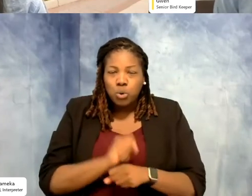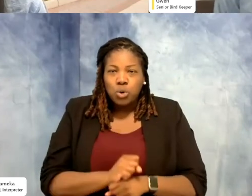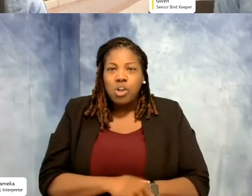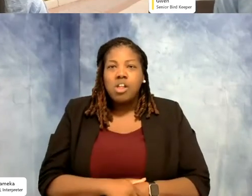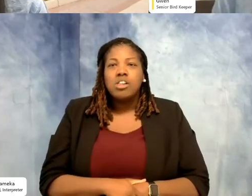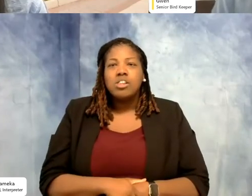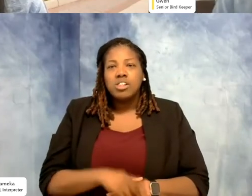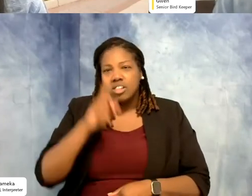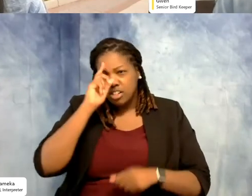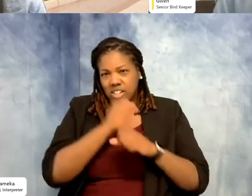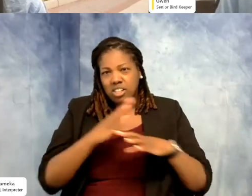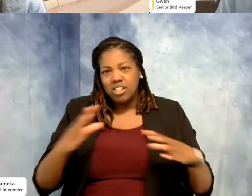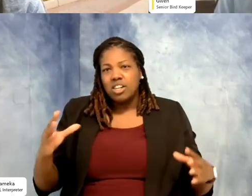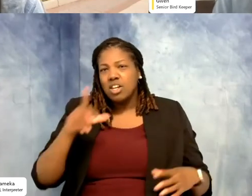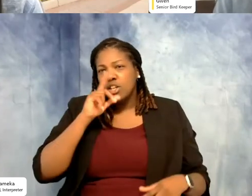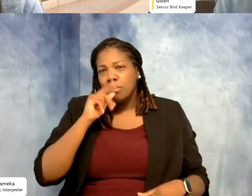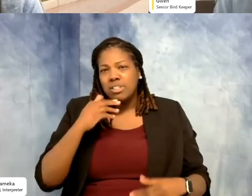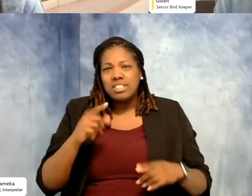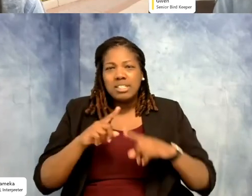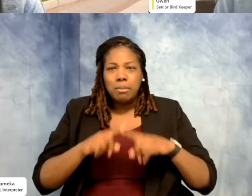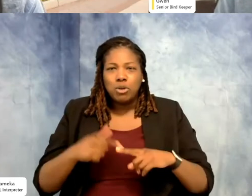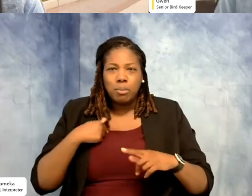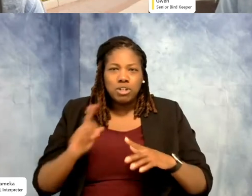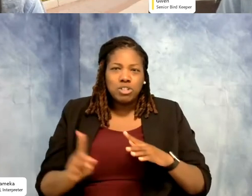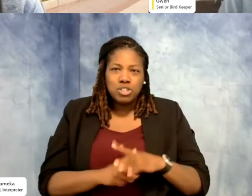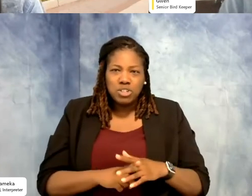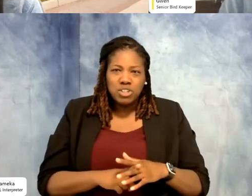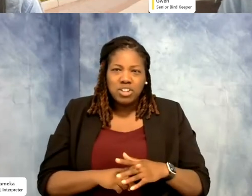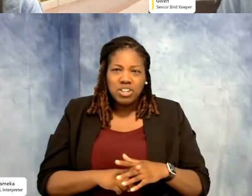the birds that I have to come, they depend on me to come, I depend on them to make me smile.